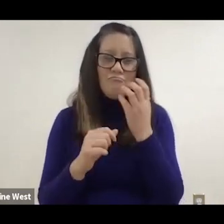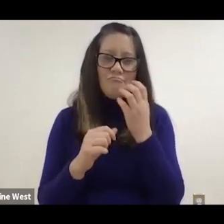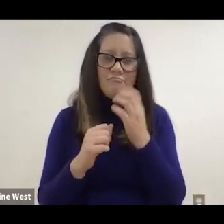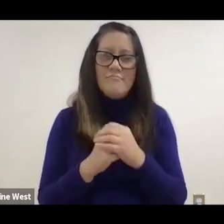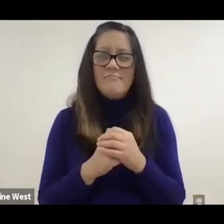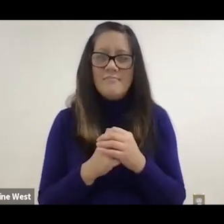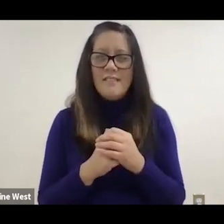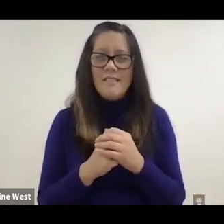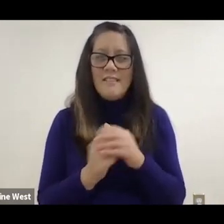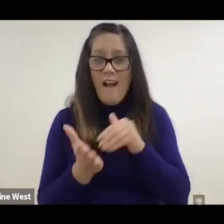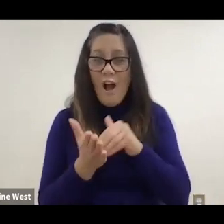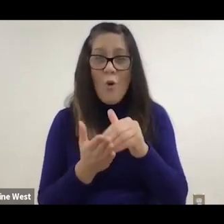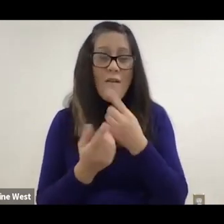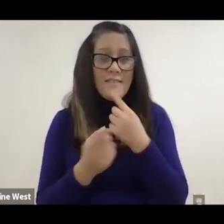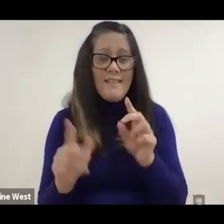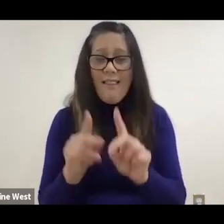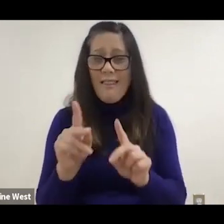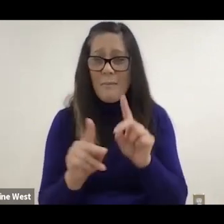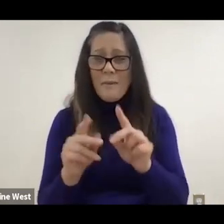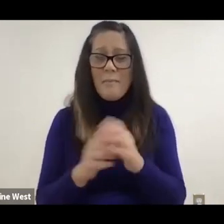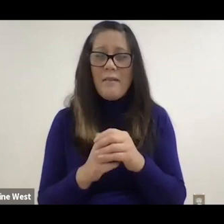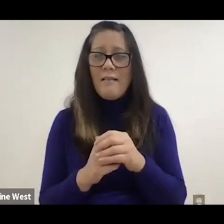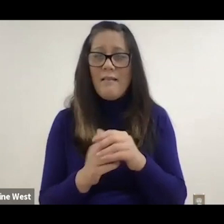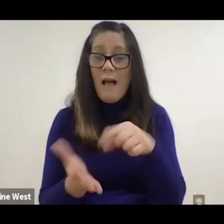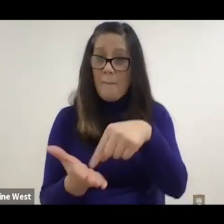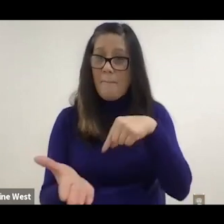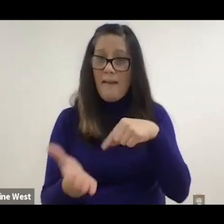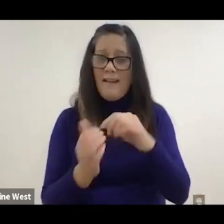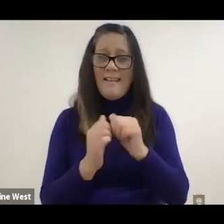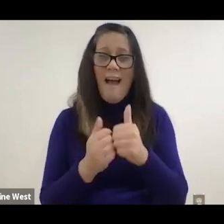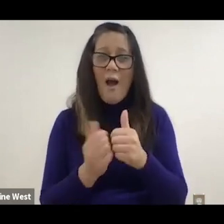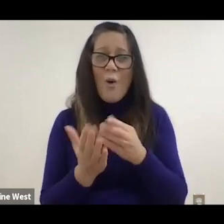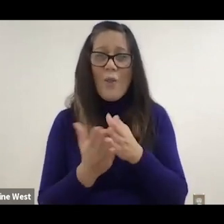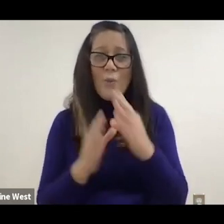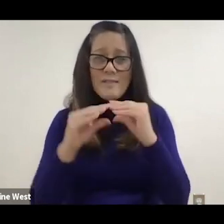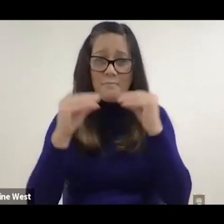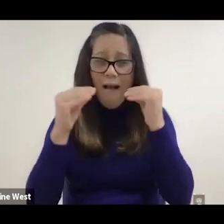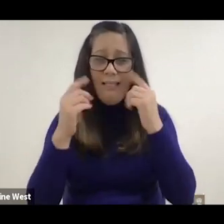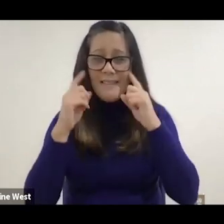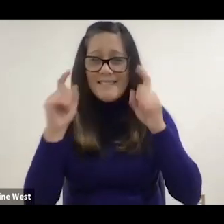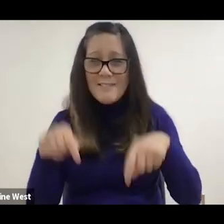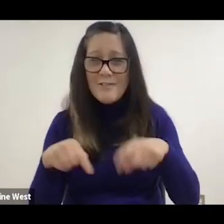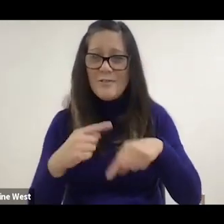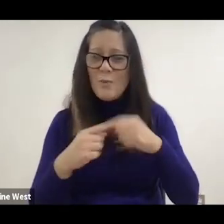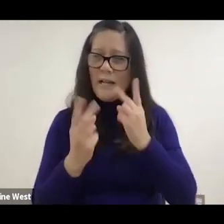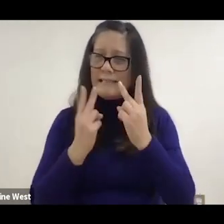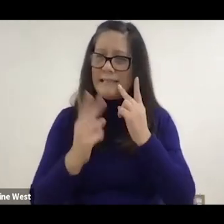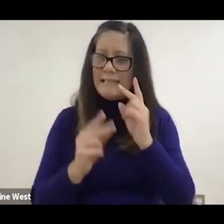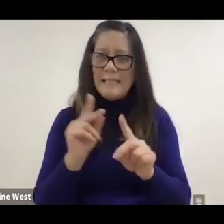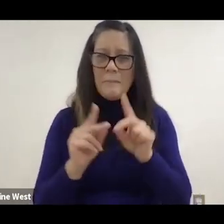I often tell people that I get paid most frequently in smiles and tears.